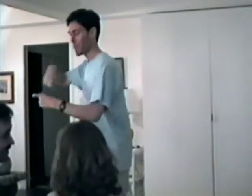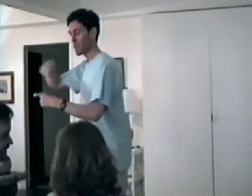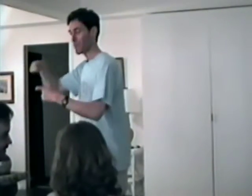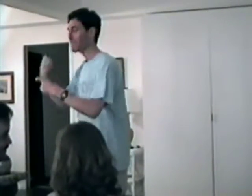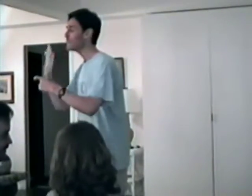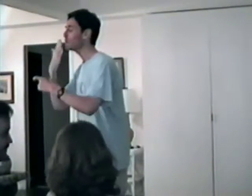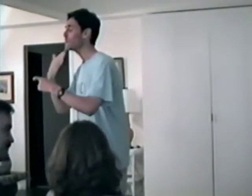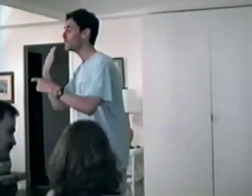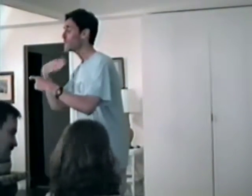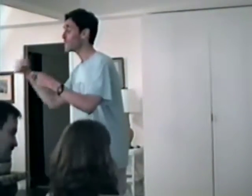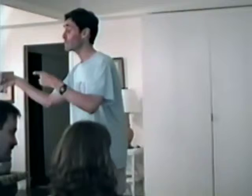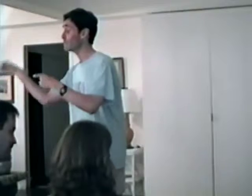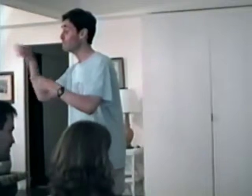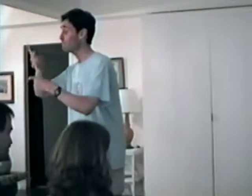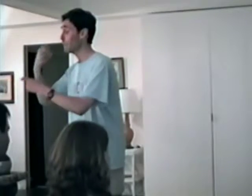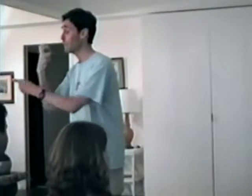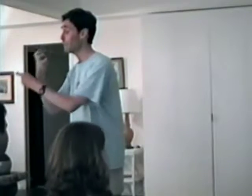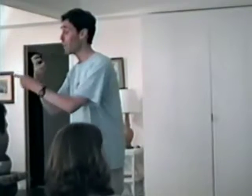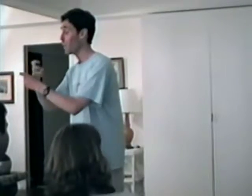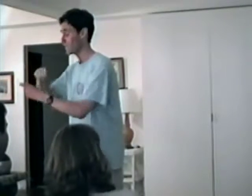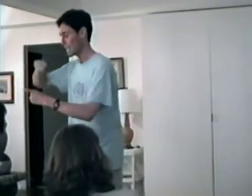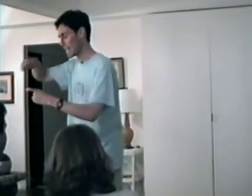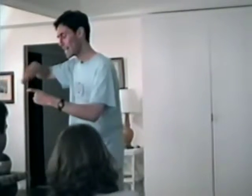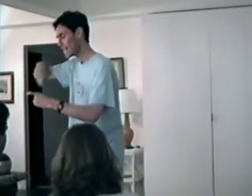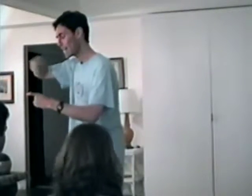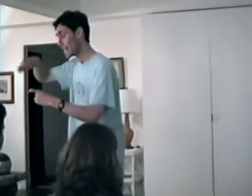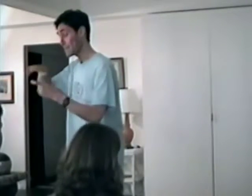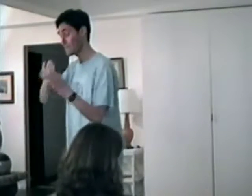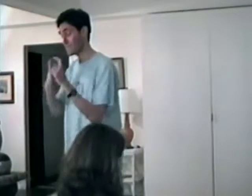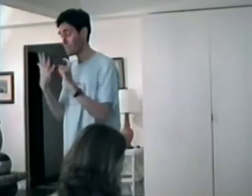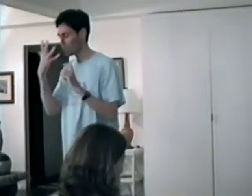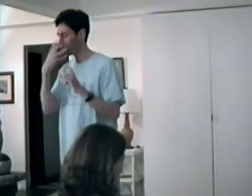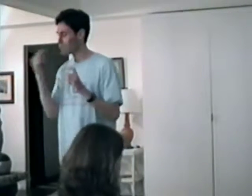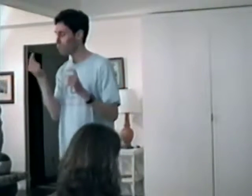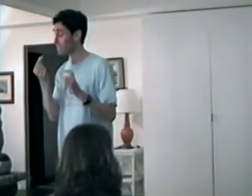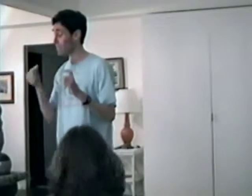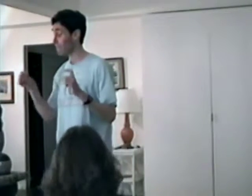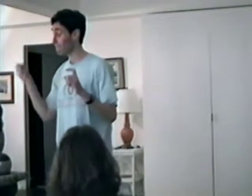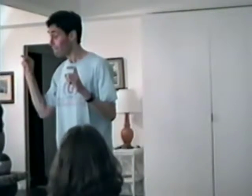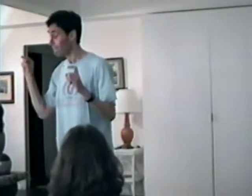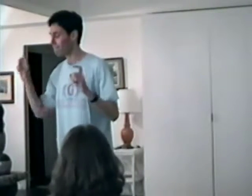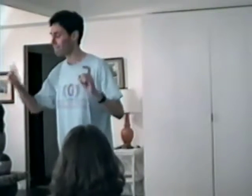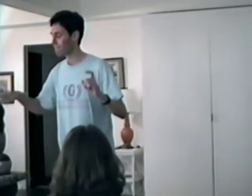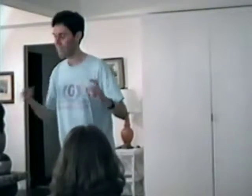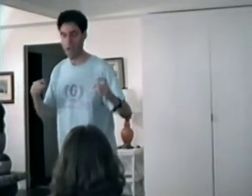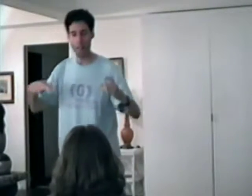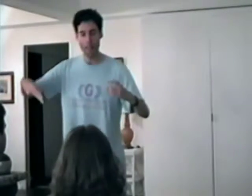with icing mixed with poison Til' it turns a tempting green